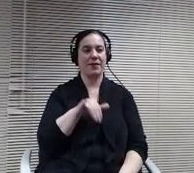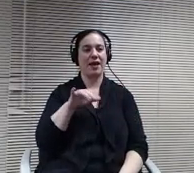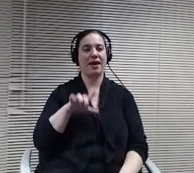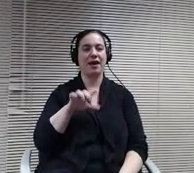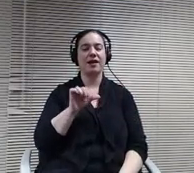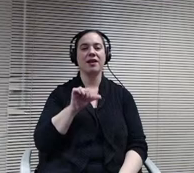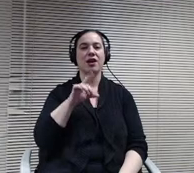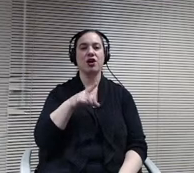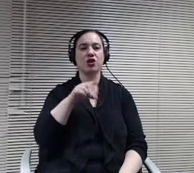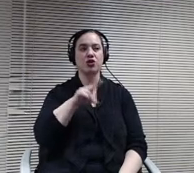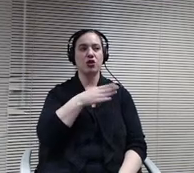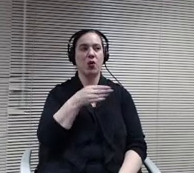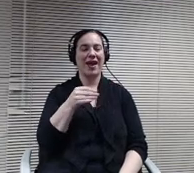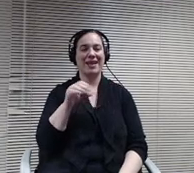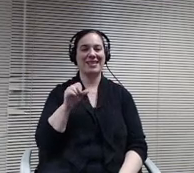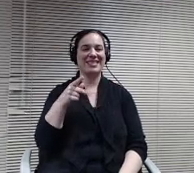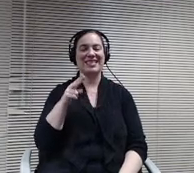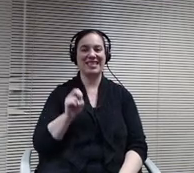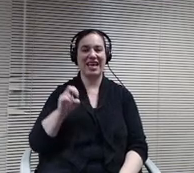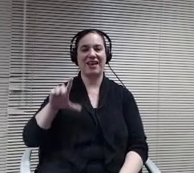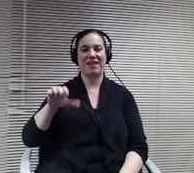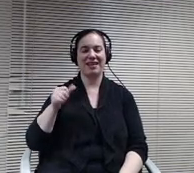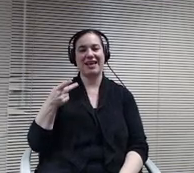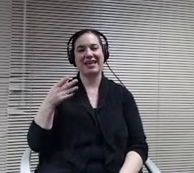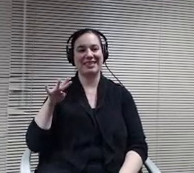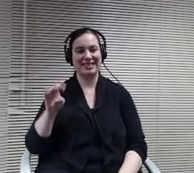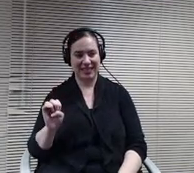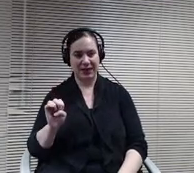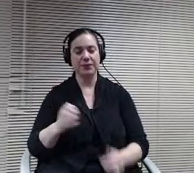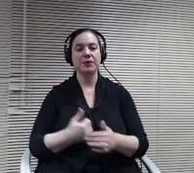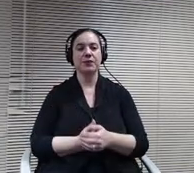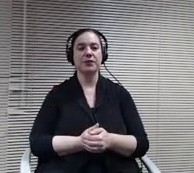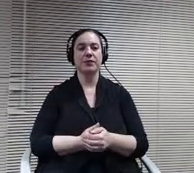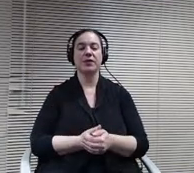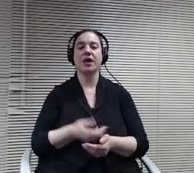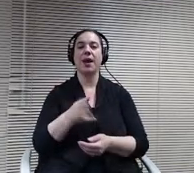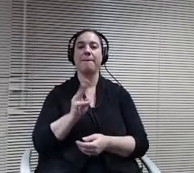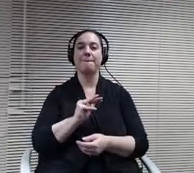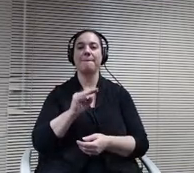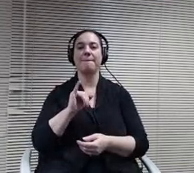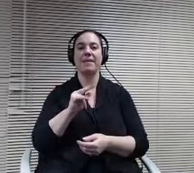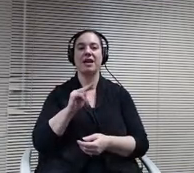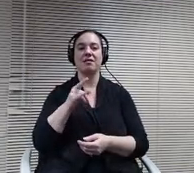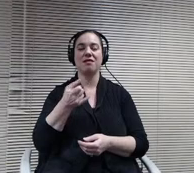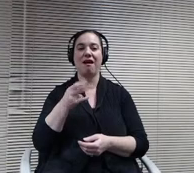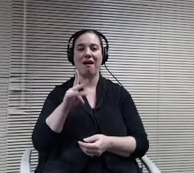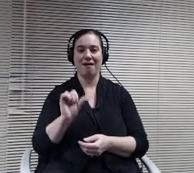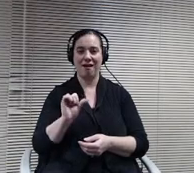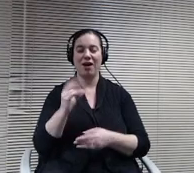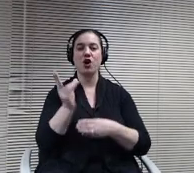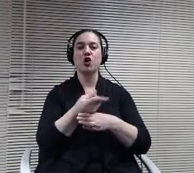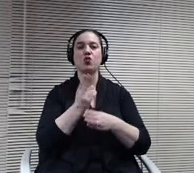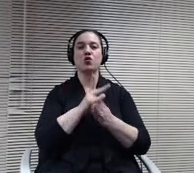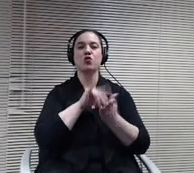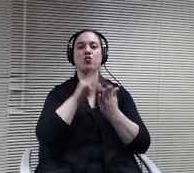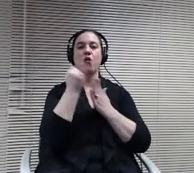transition is limited. Minne Tonka currently utilizes project discovery. Which focuses on helping students become job in